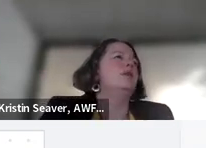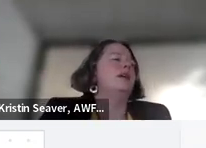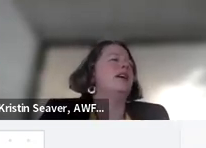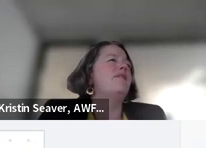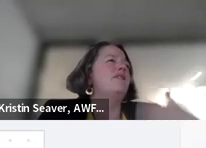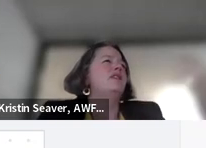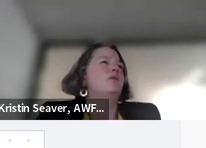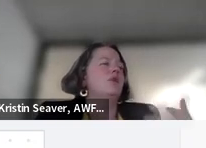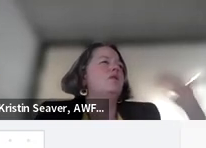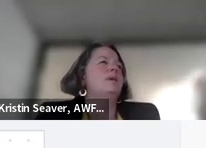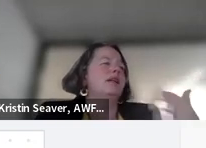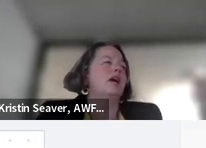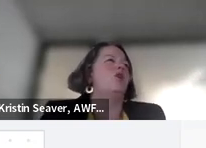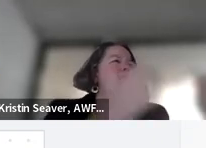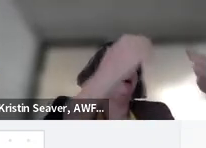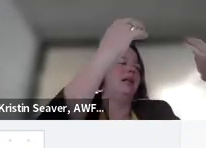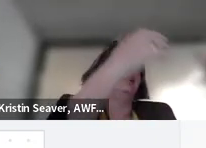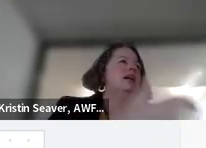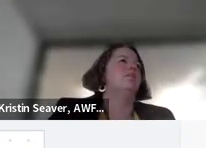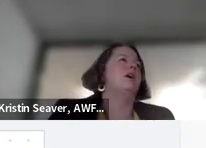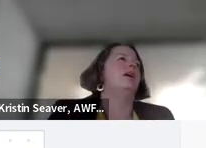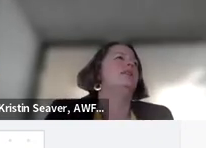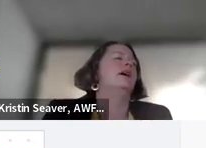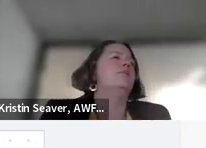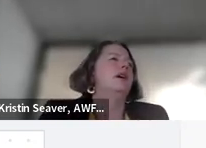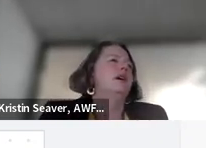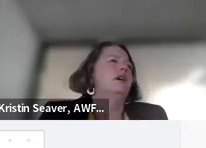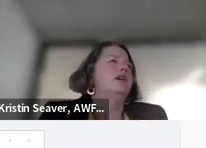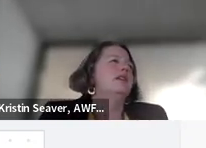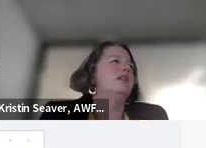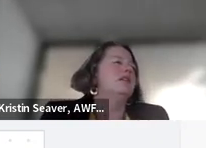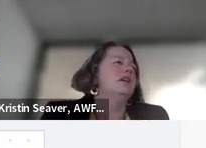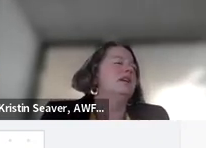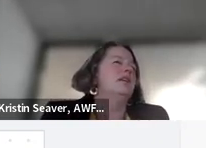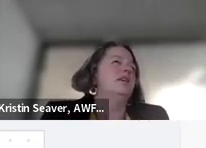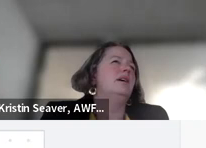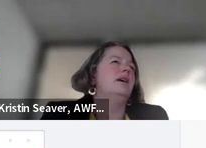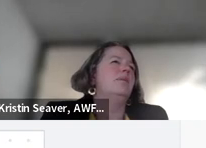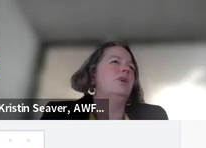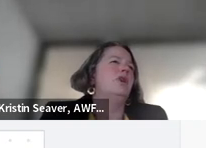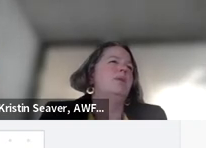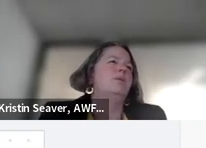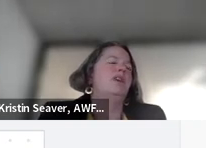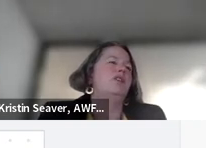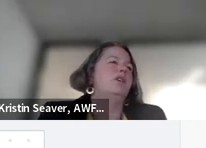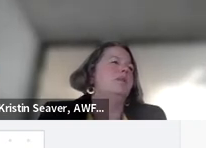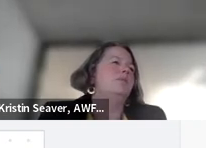Like I envision this code type of concept assisting the procurement professional.